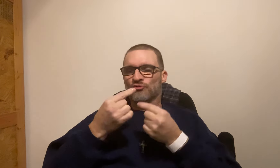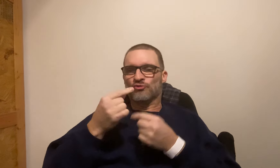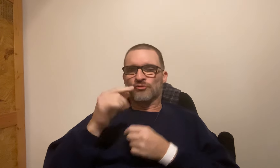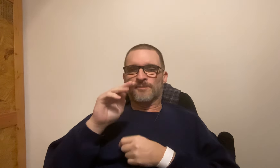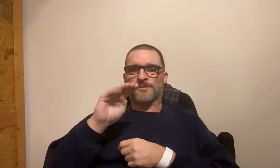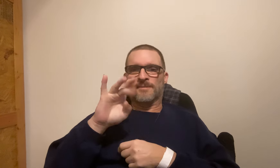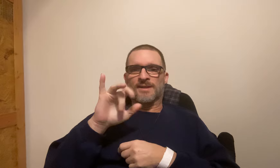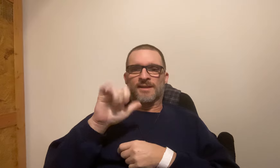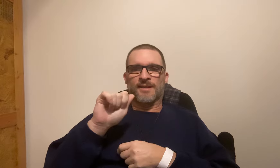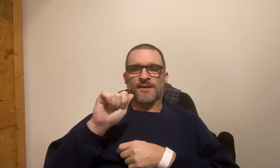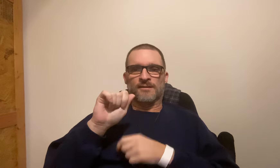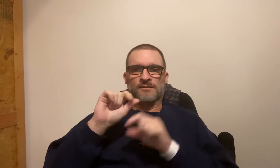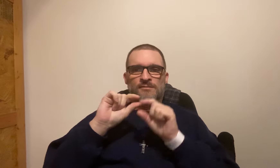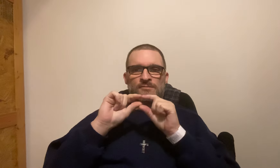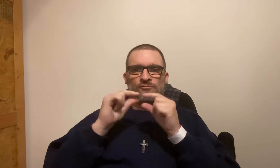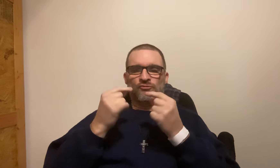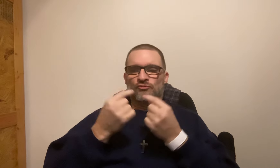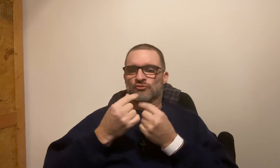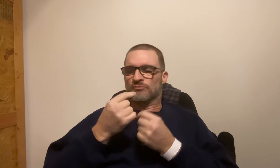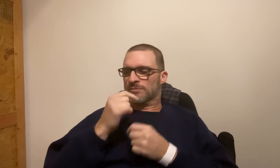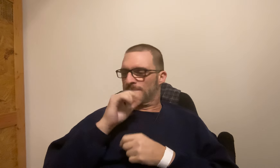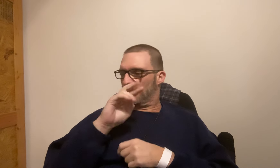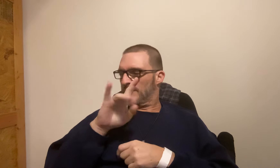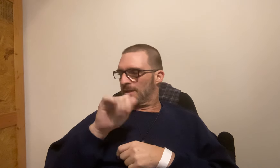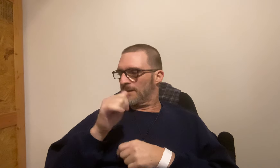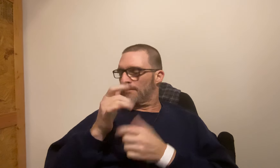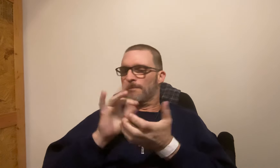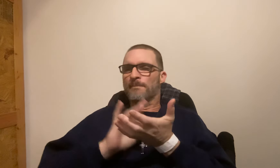find a Facebook group, media group,